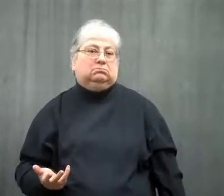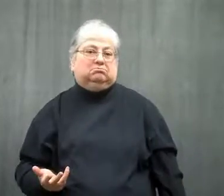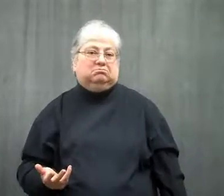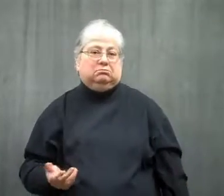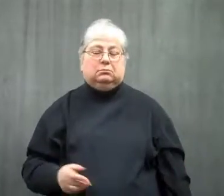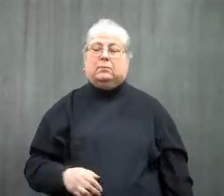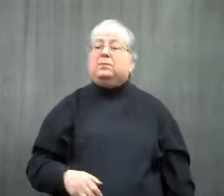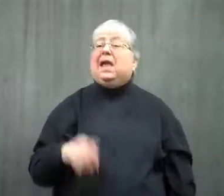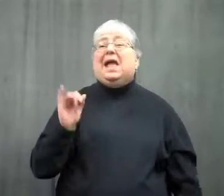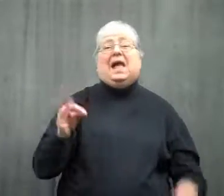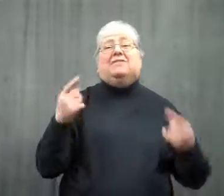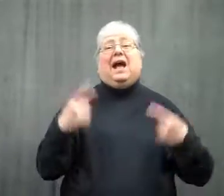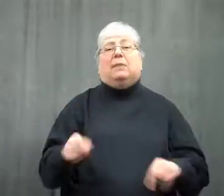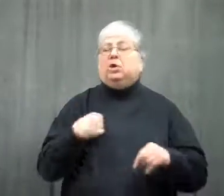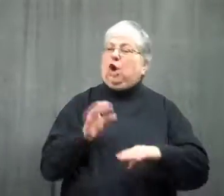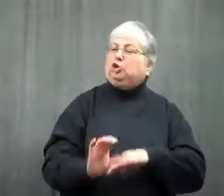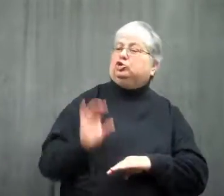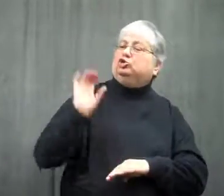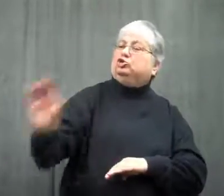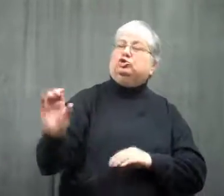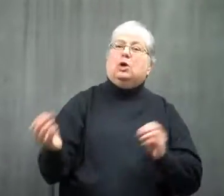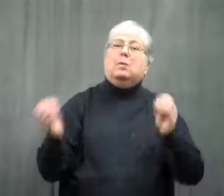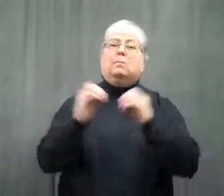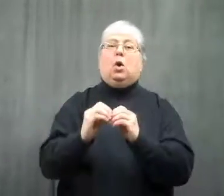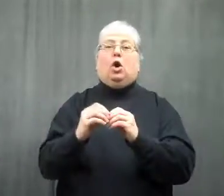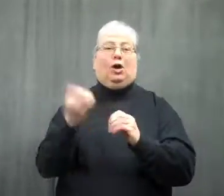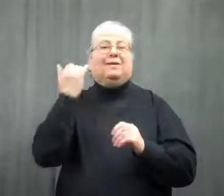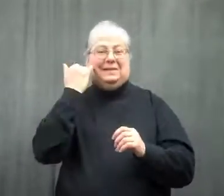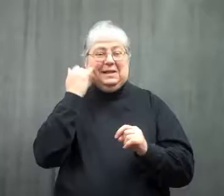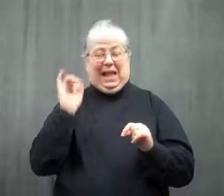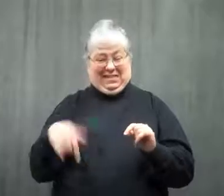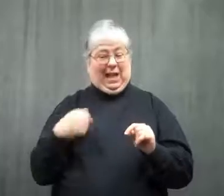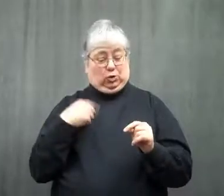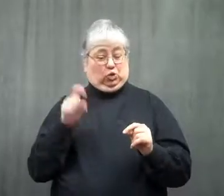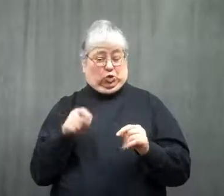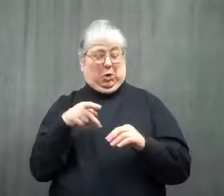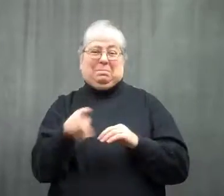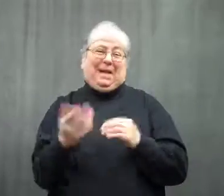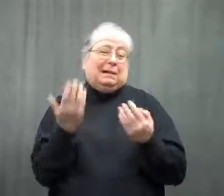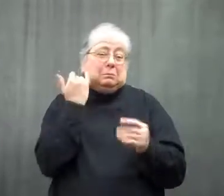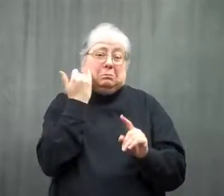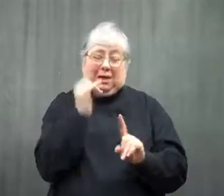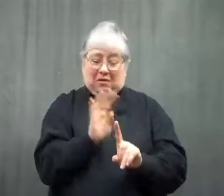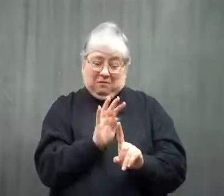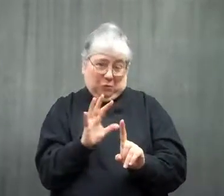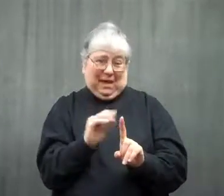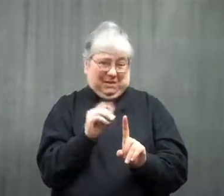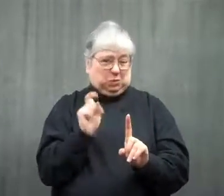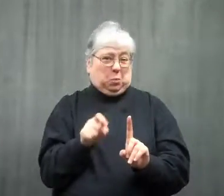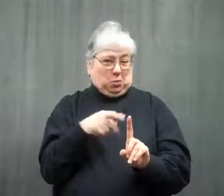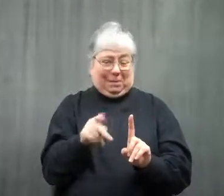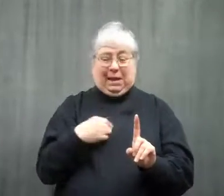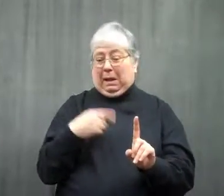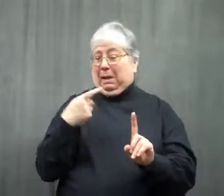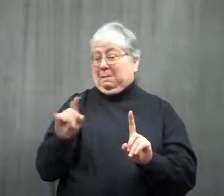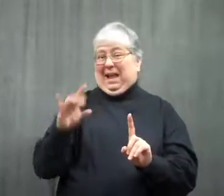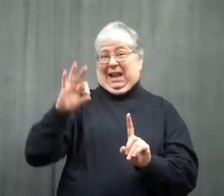If you make a larger payment, say $90 instead of the minimum $45,